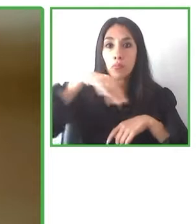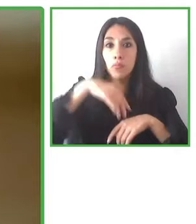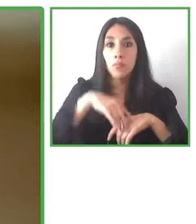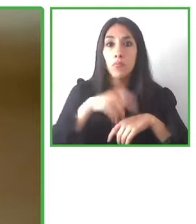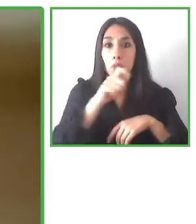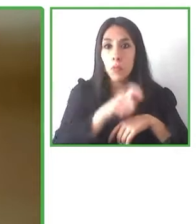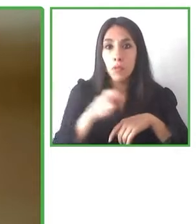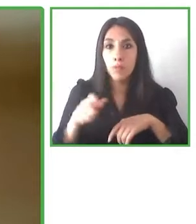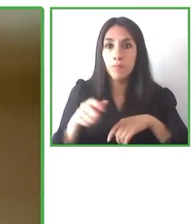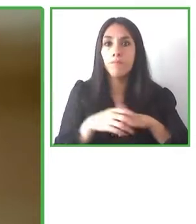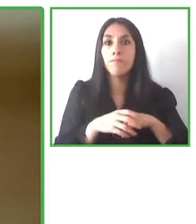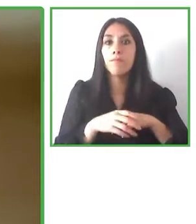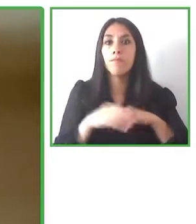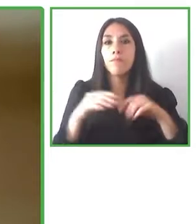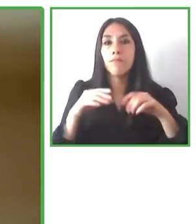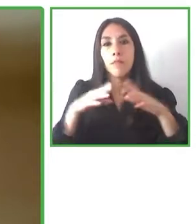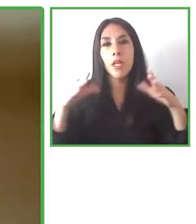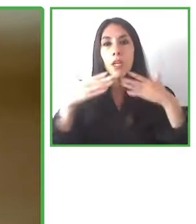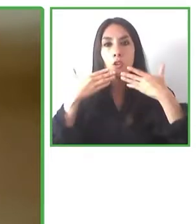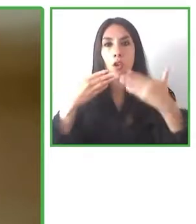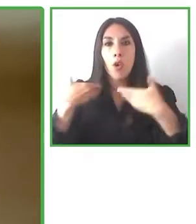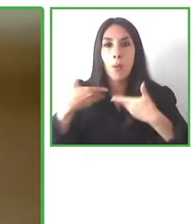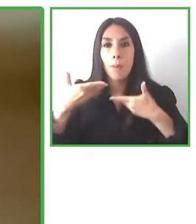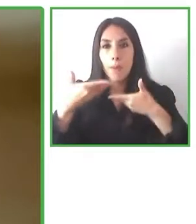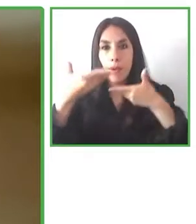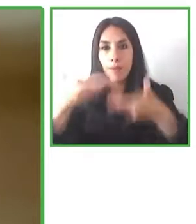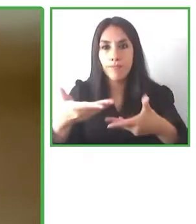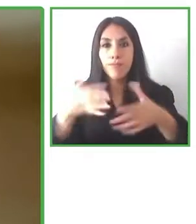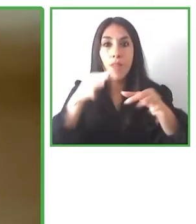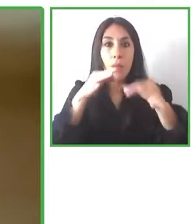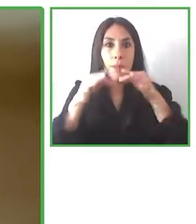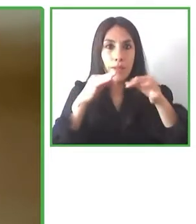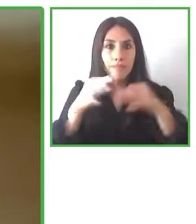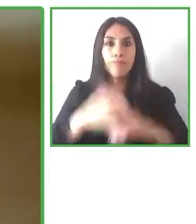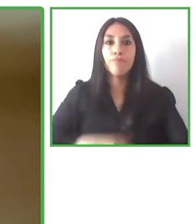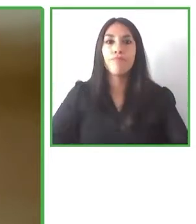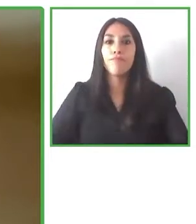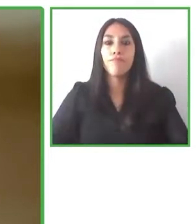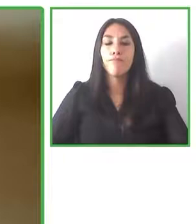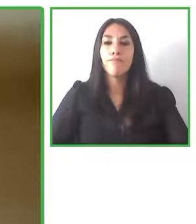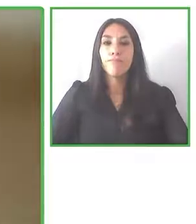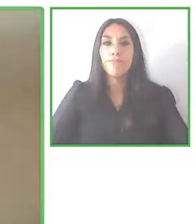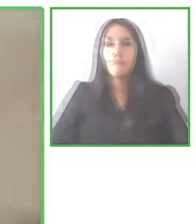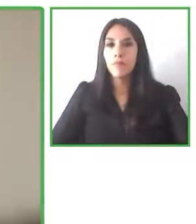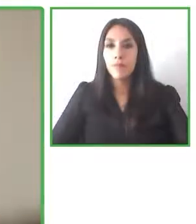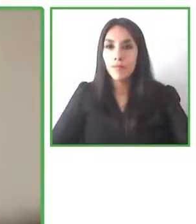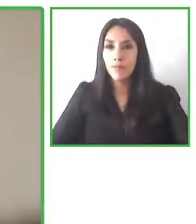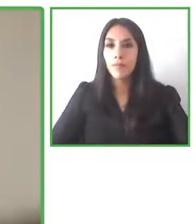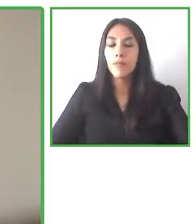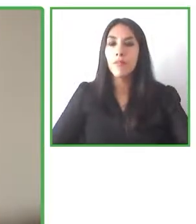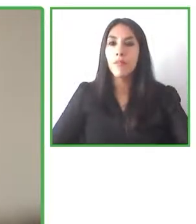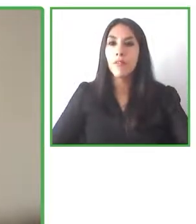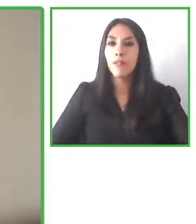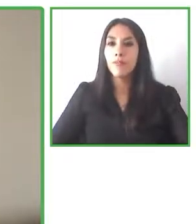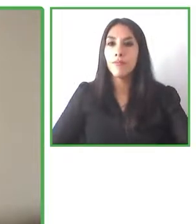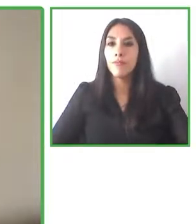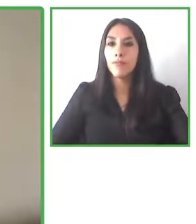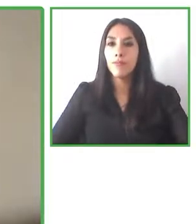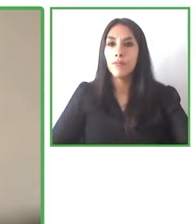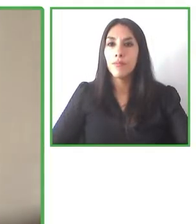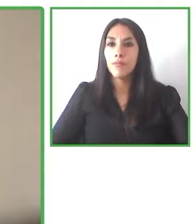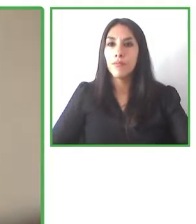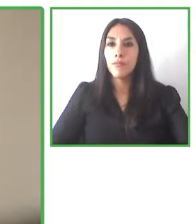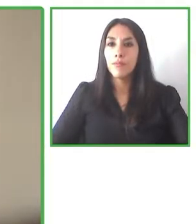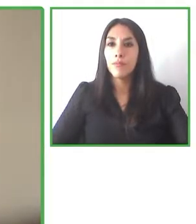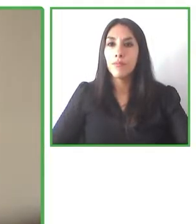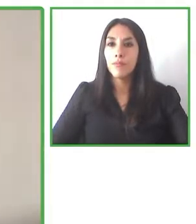The floor is yours.